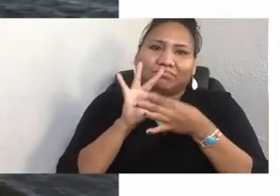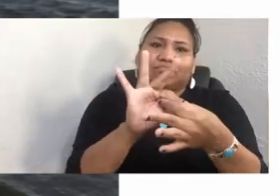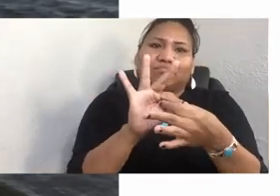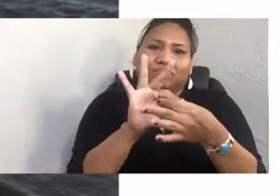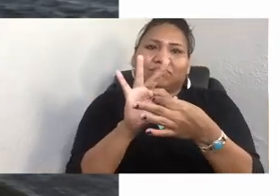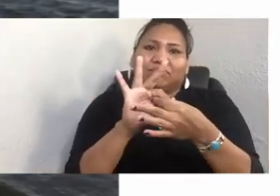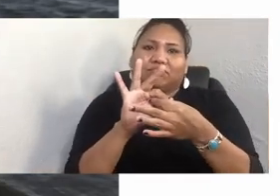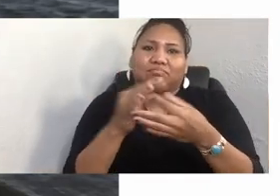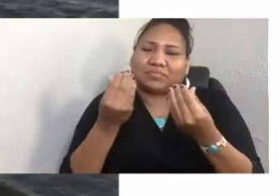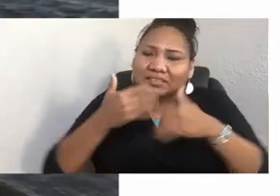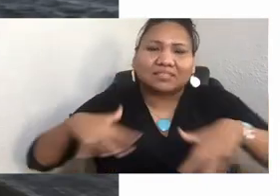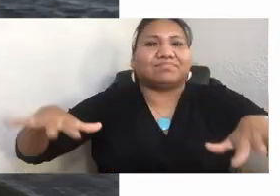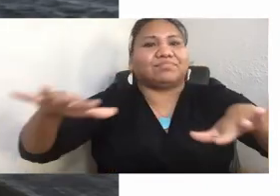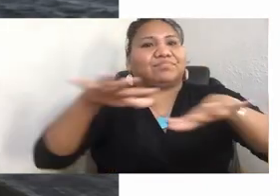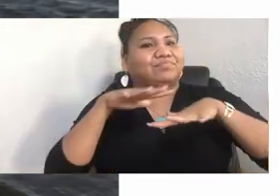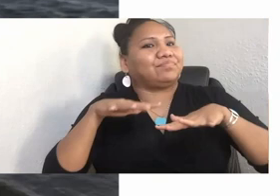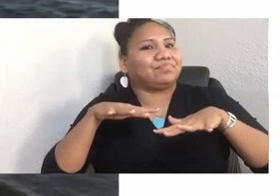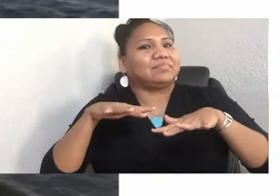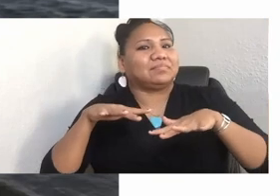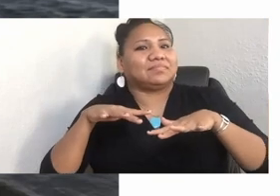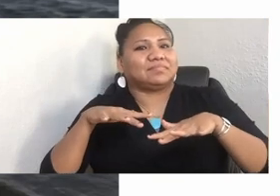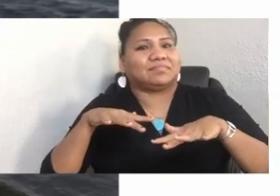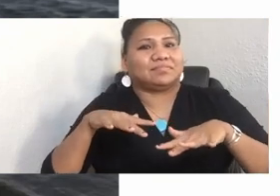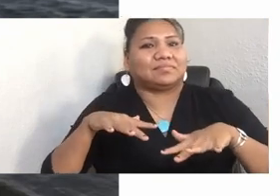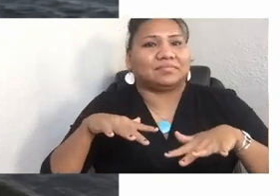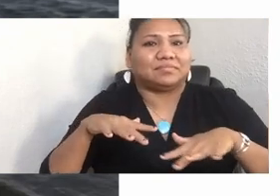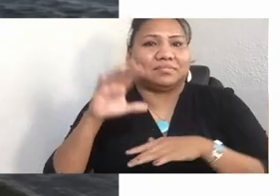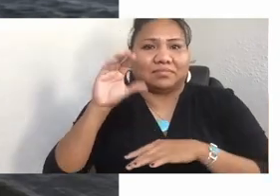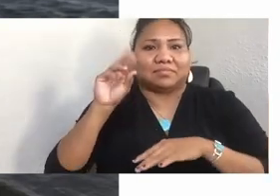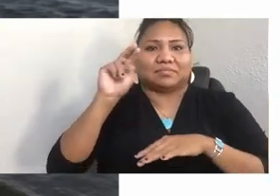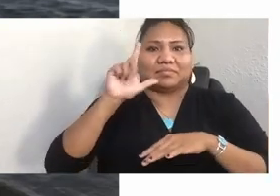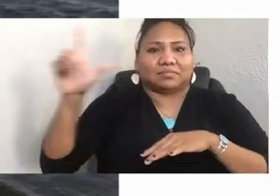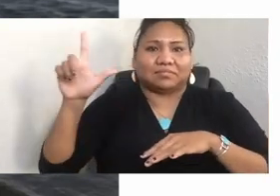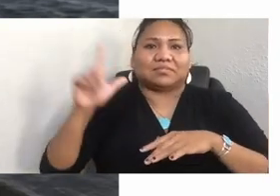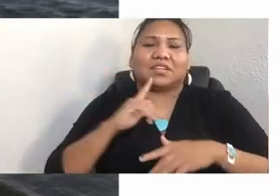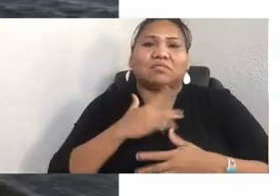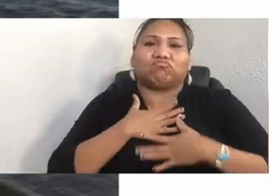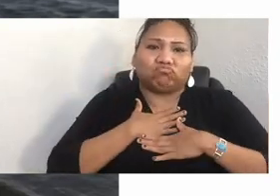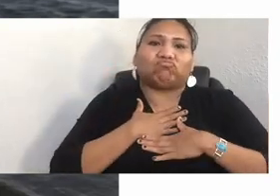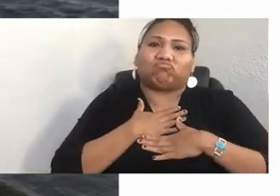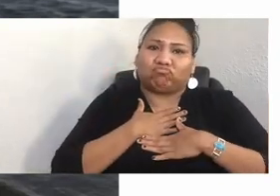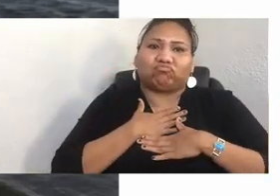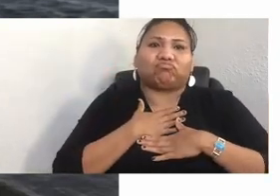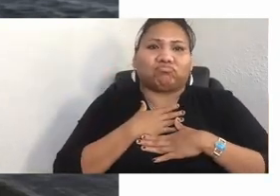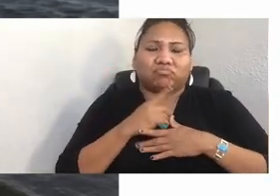But Cornel really shook me when he said, yes, yes, Matika, you're right. It is. It's about relationality. Yes, yes.